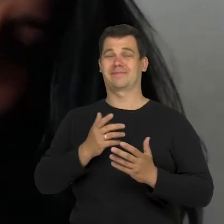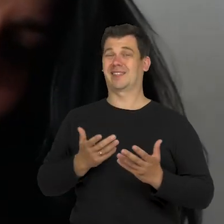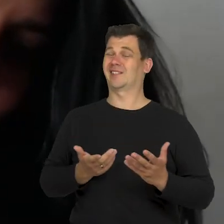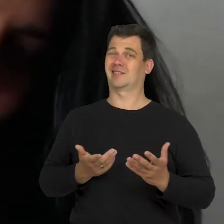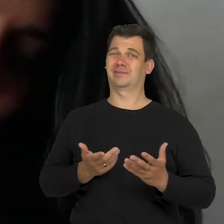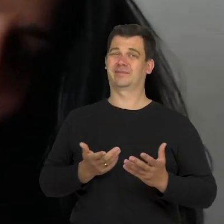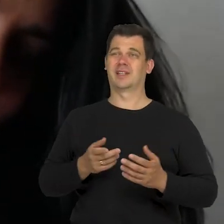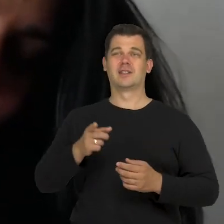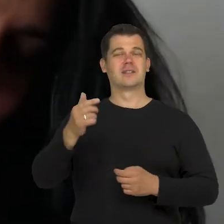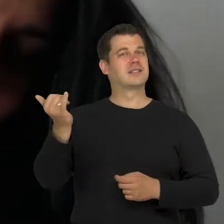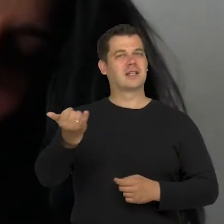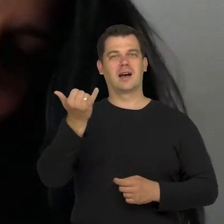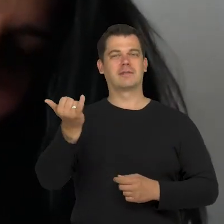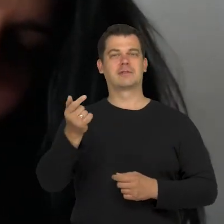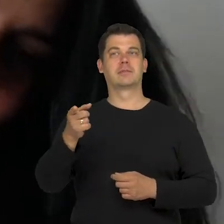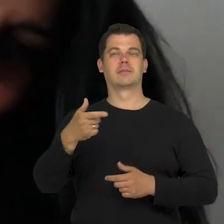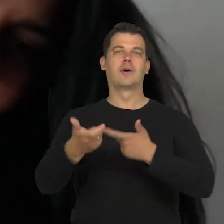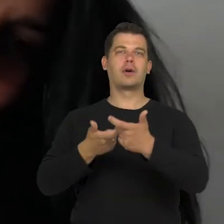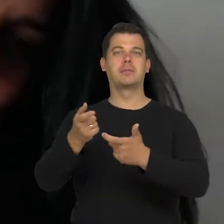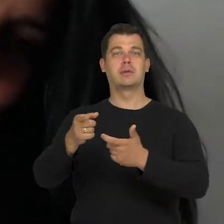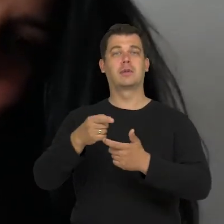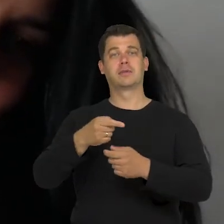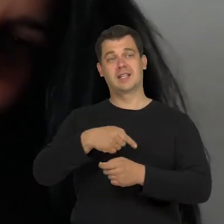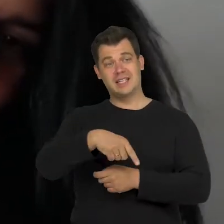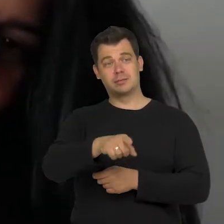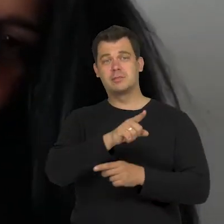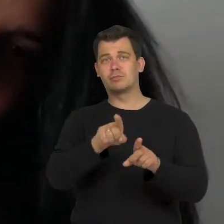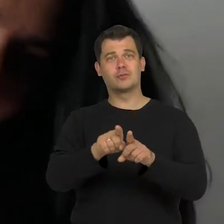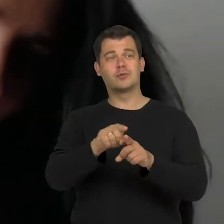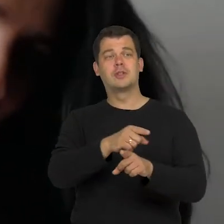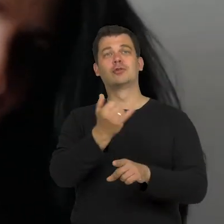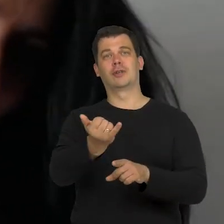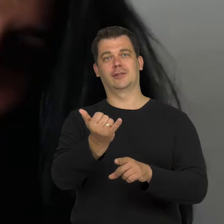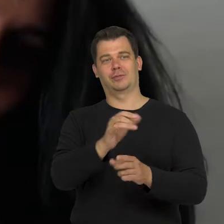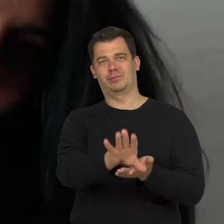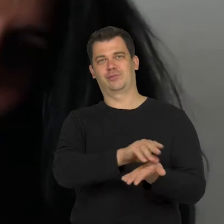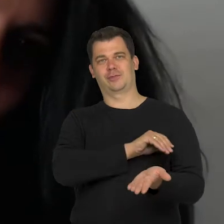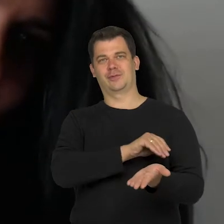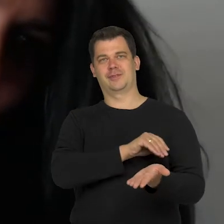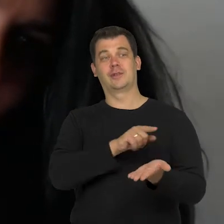So we always end this with words: "just be like your kids". Children are great examples